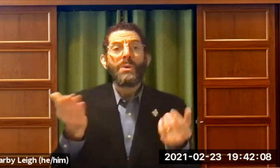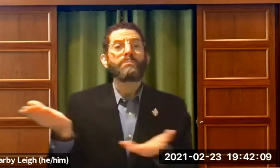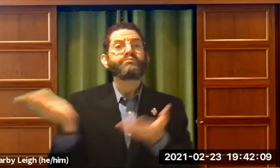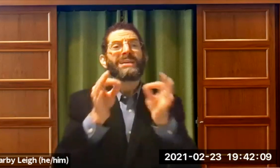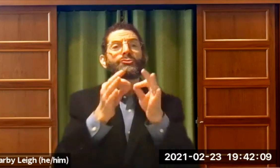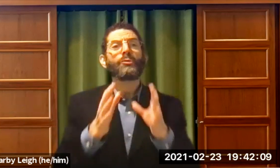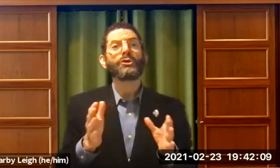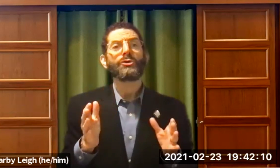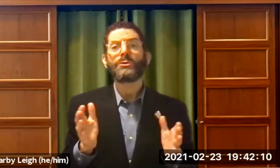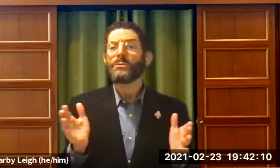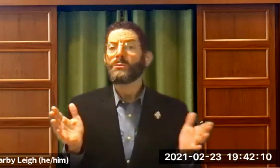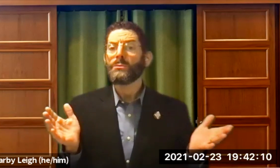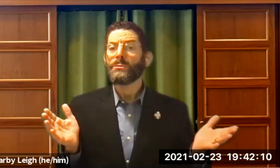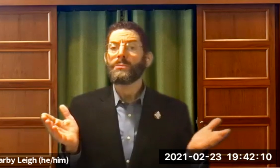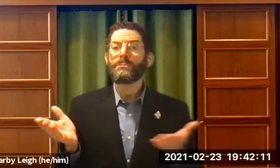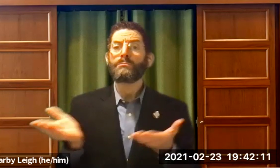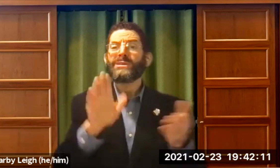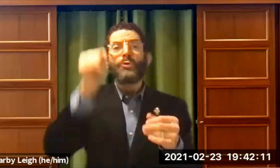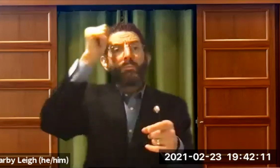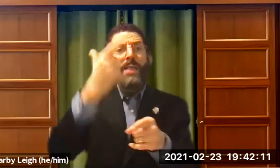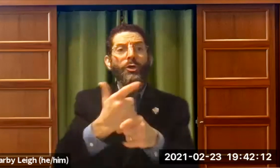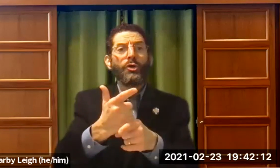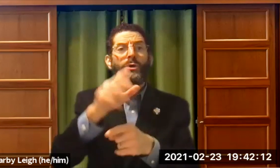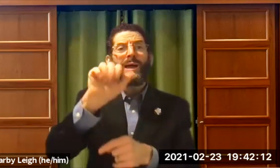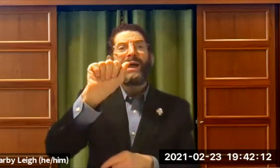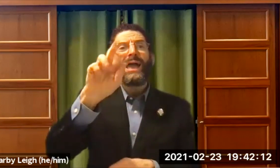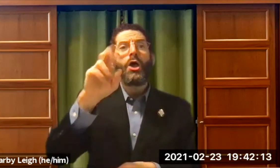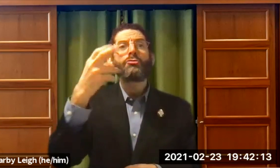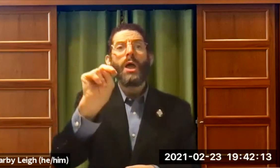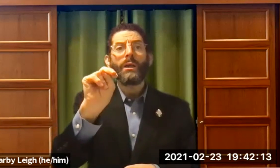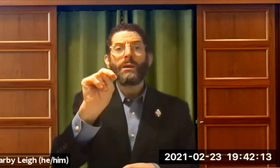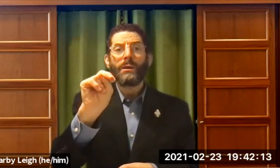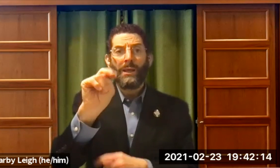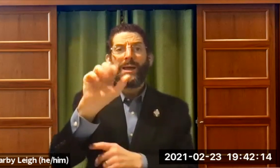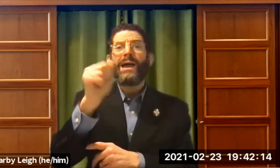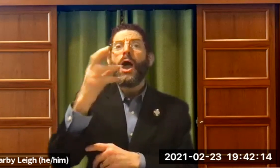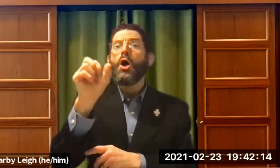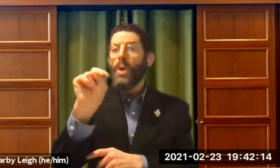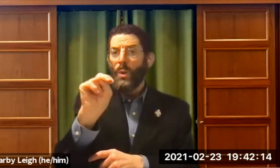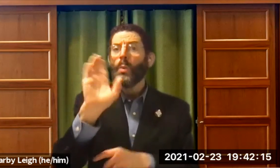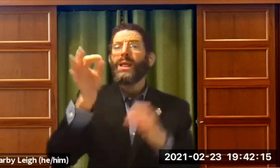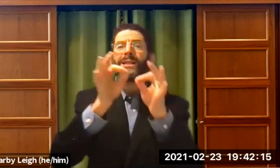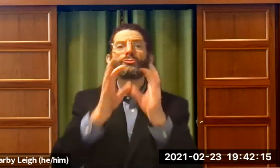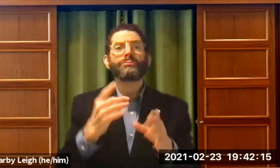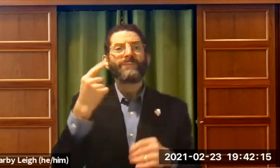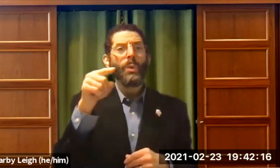and decide today get -- oh, Moses brought an interpreter. His brother Aaron.